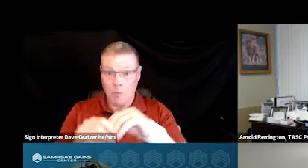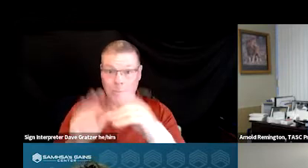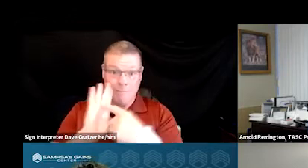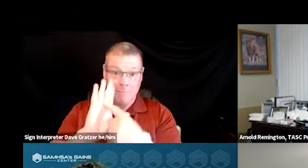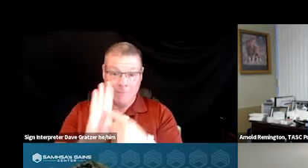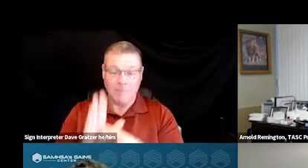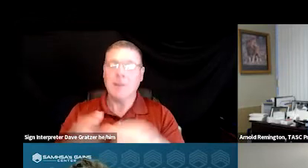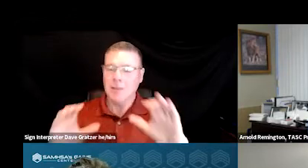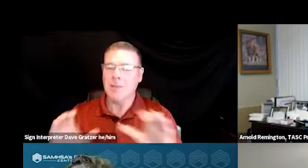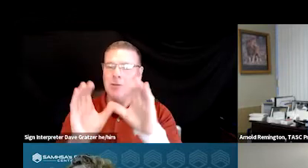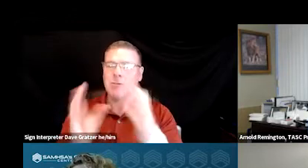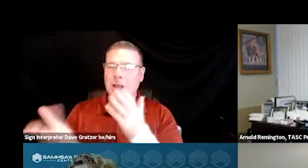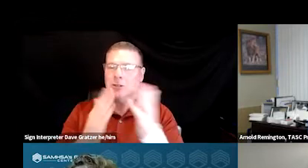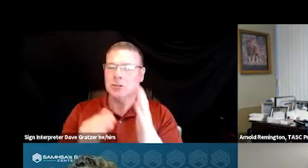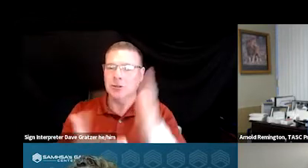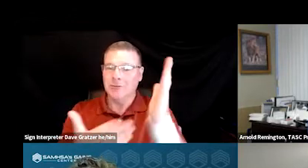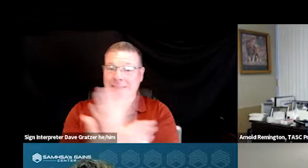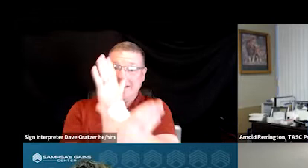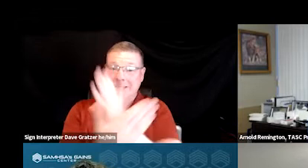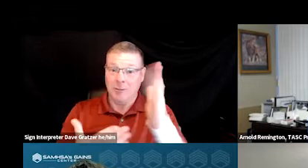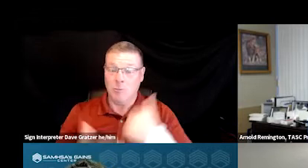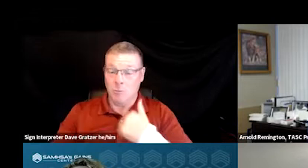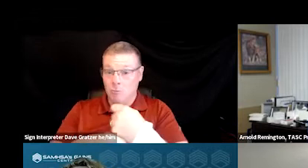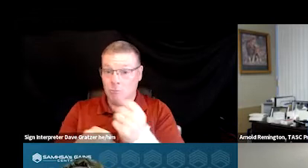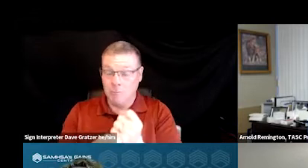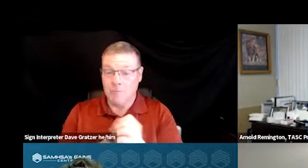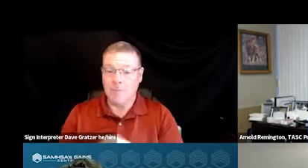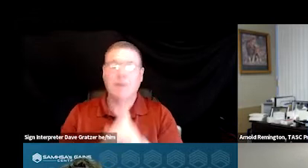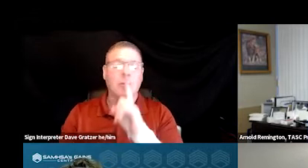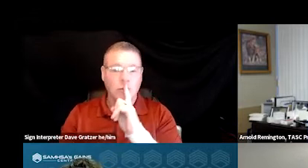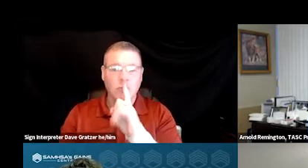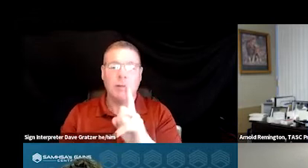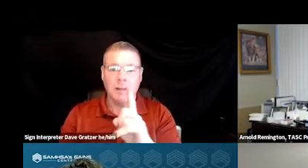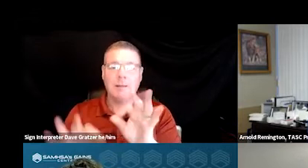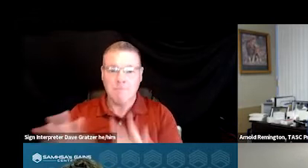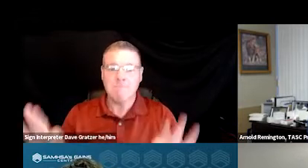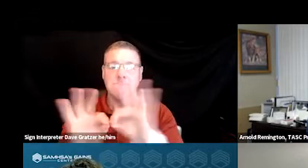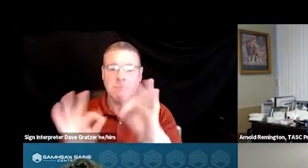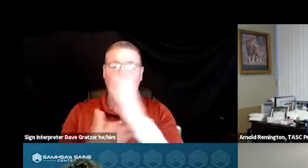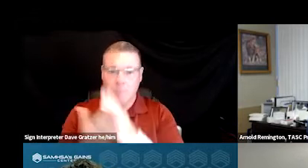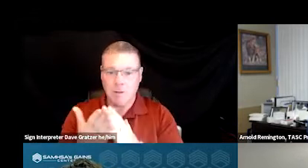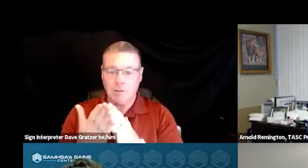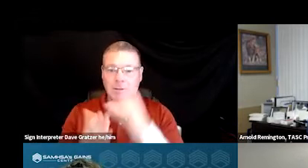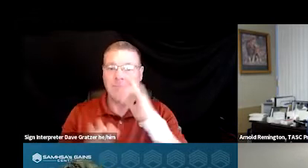The crisis services continuum that we have created has really become a vital component of that model.